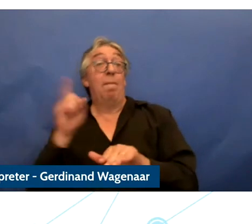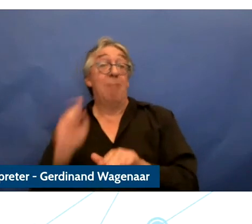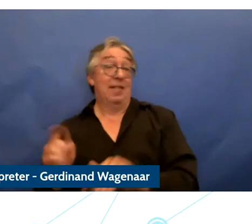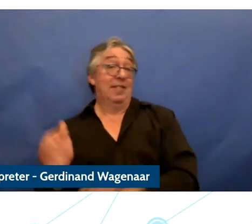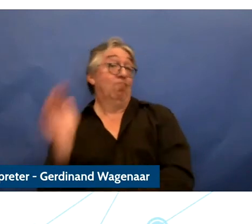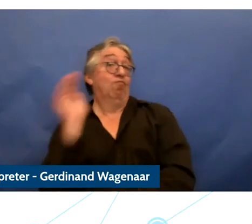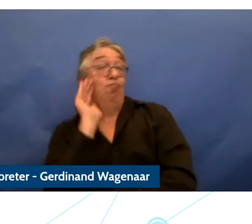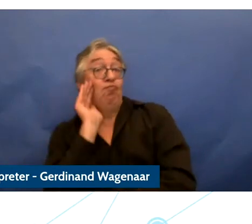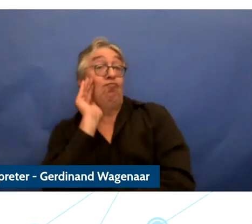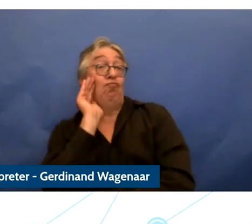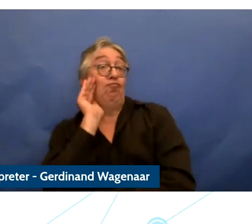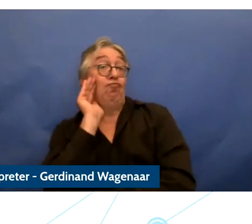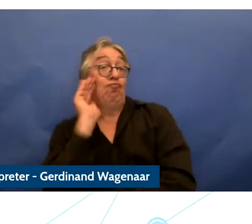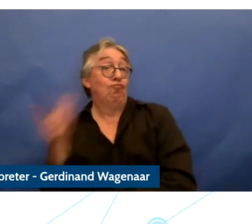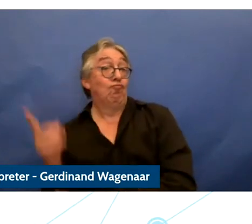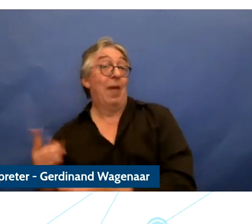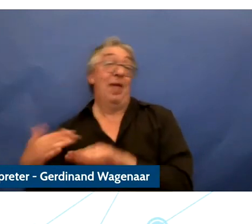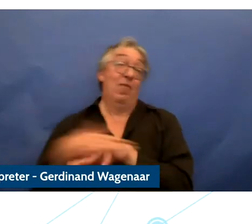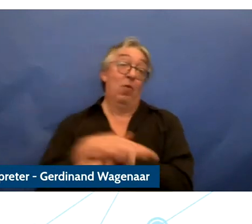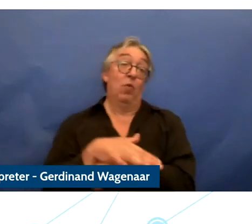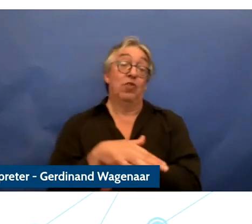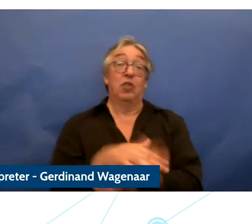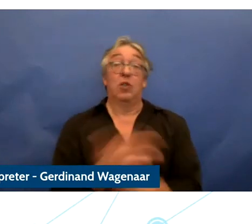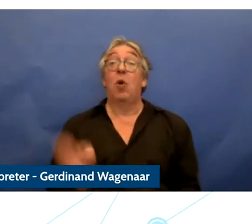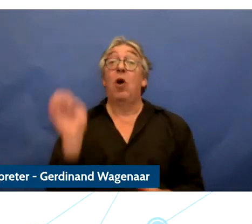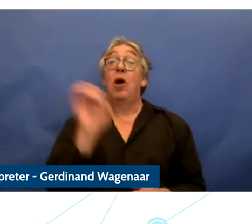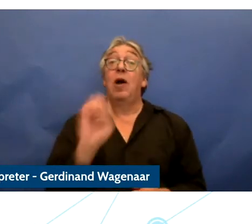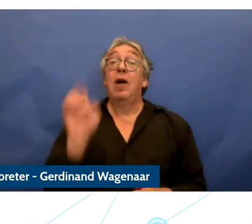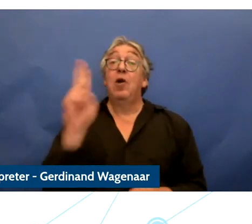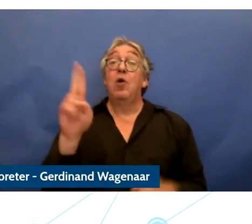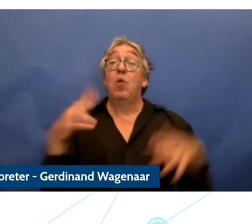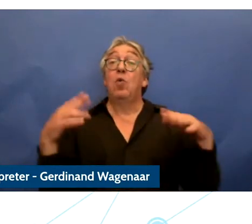European Commission consulted a number of different stakeholders on